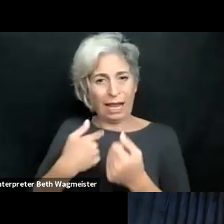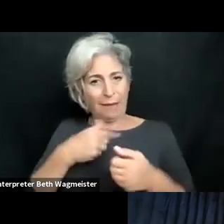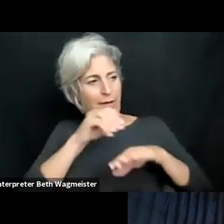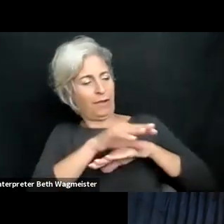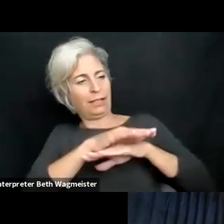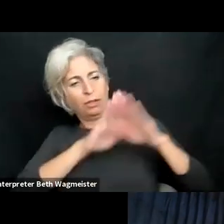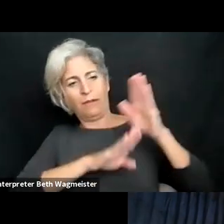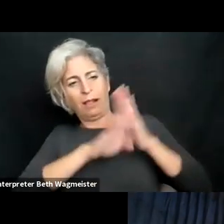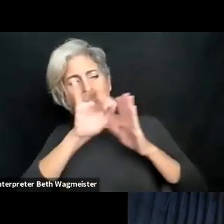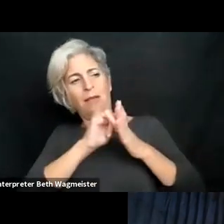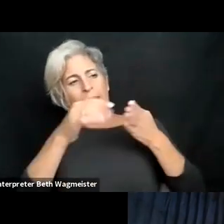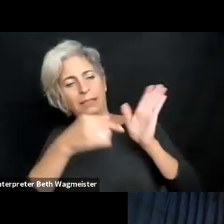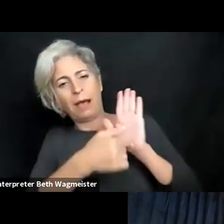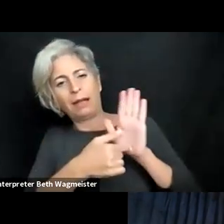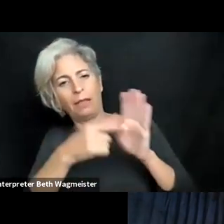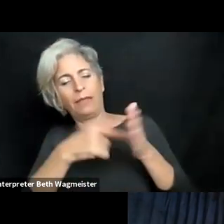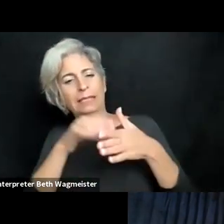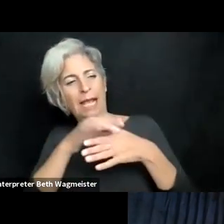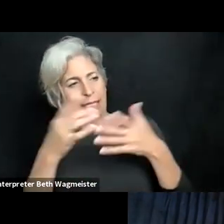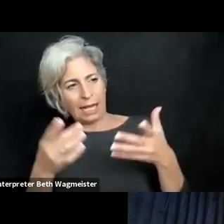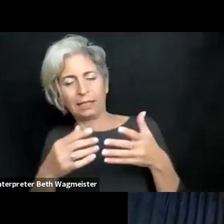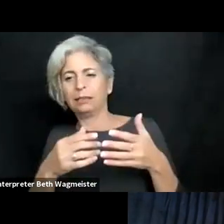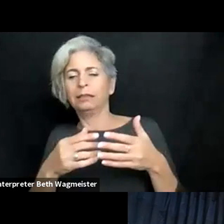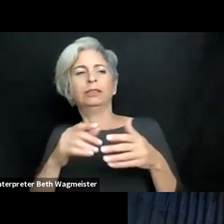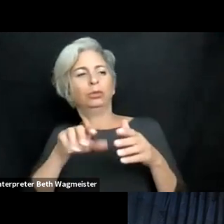teach accessibility and assistive technology material. And I've been